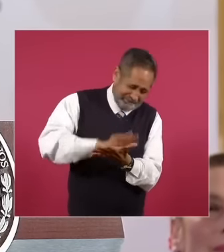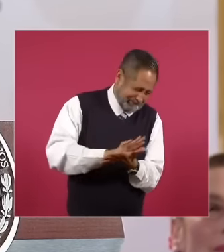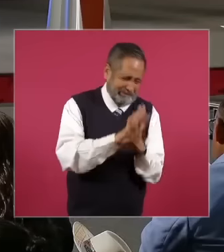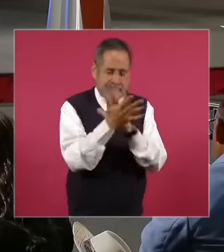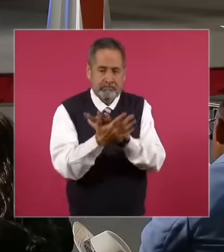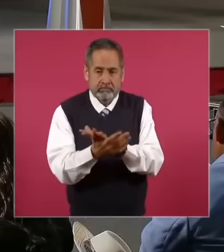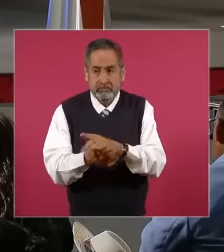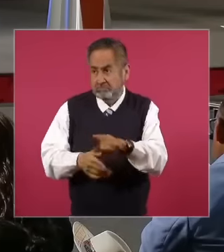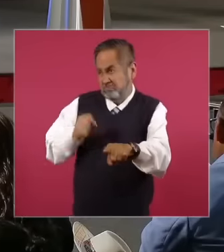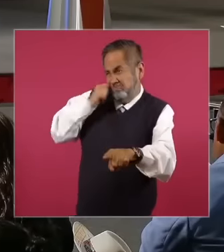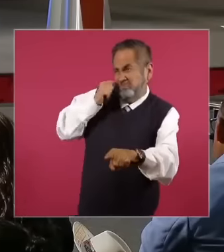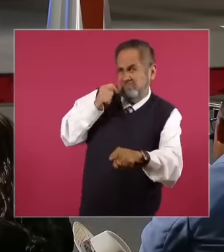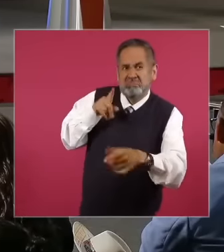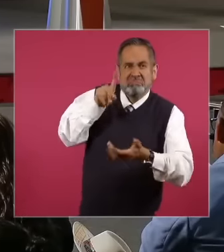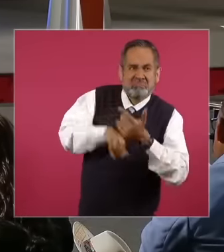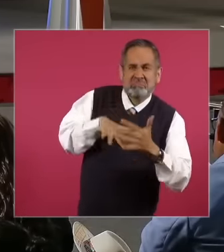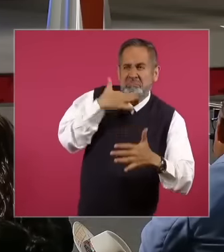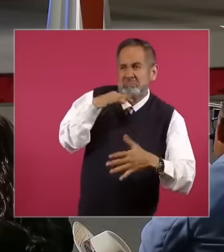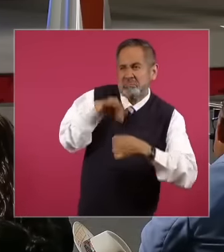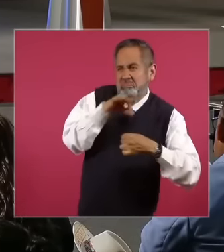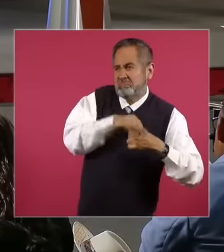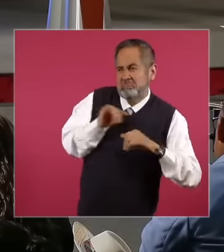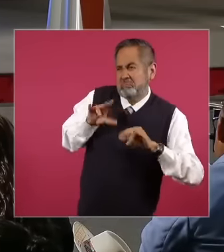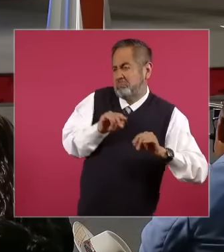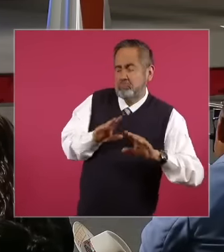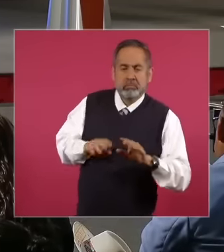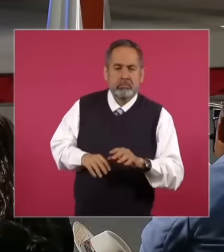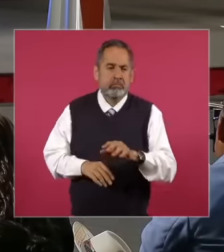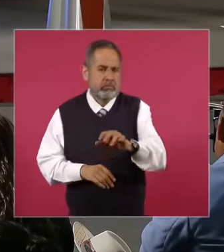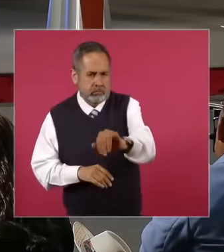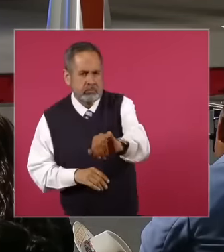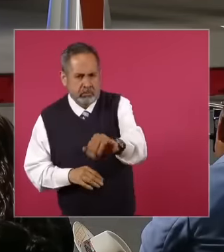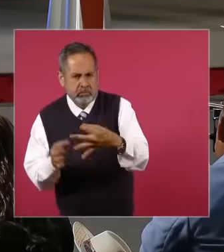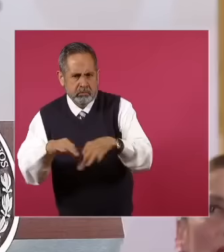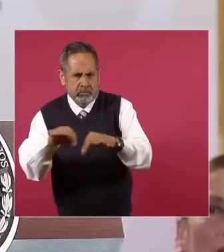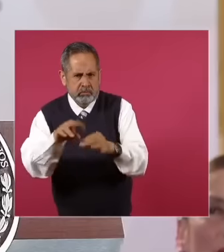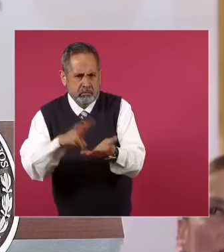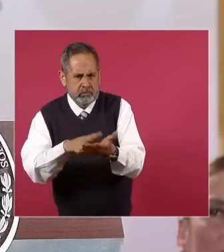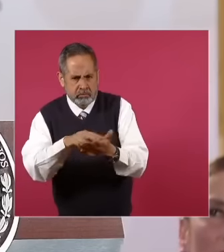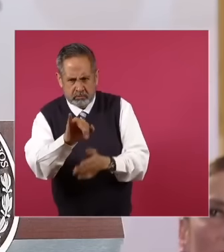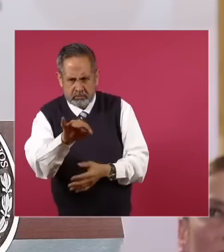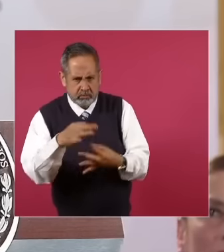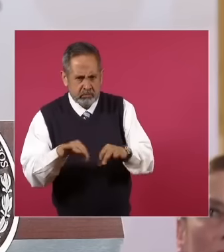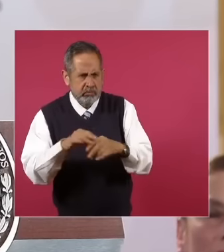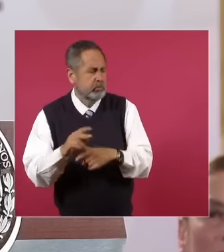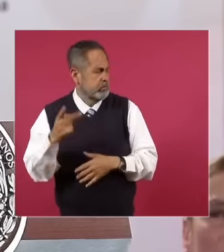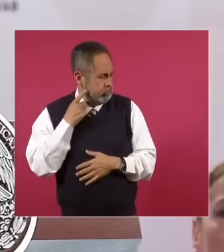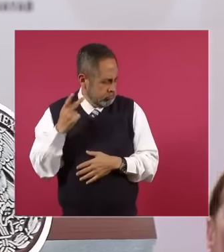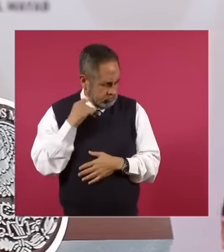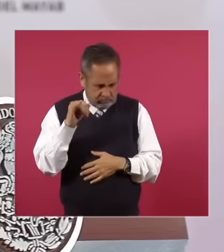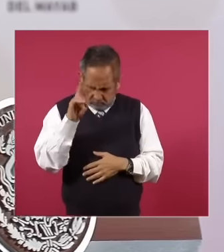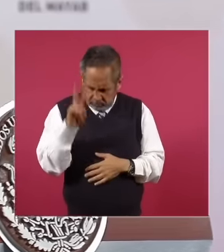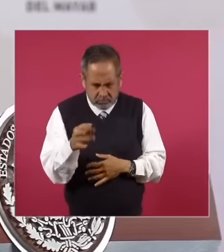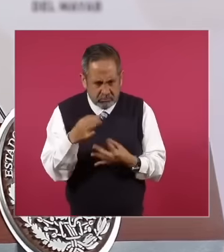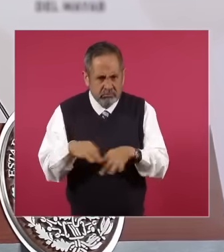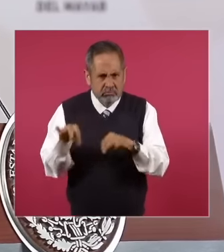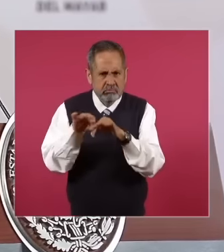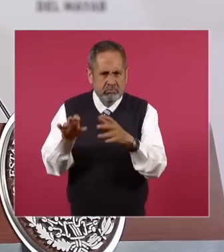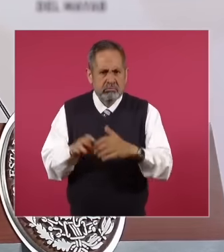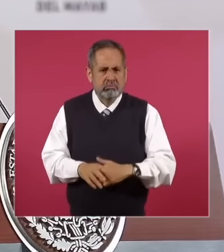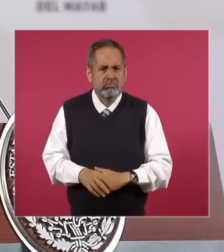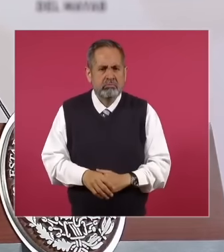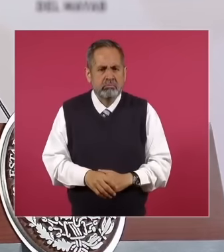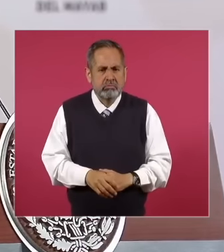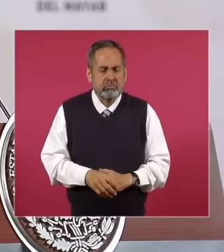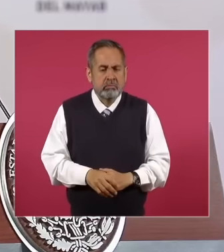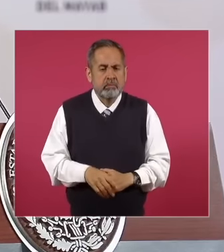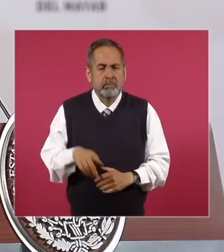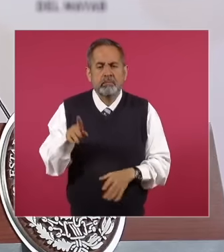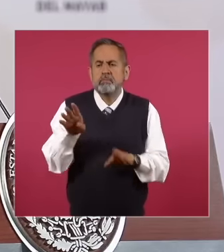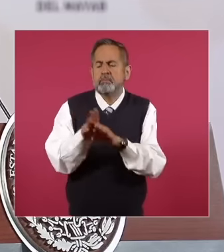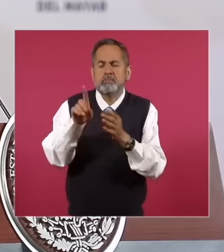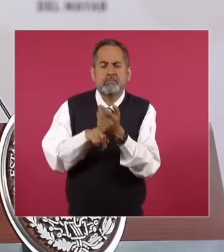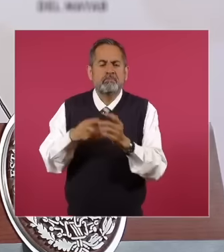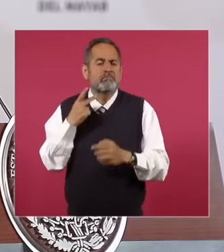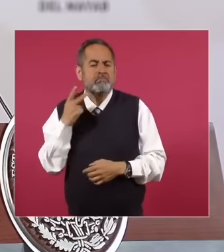how you vote and how the votes are obtained it does matter Because in politics eh the means are